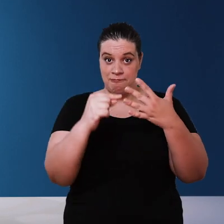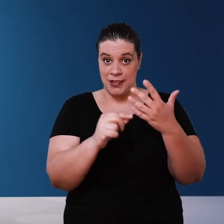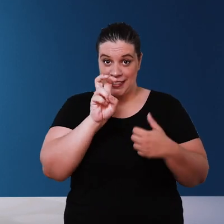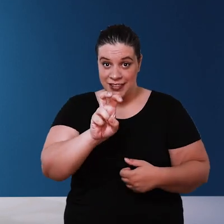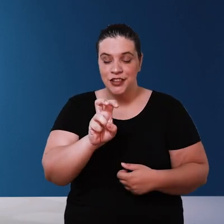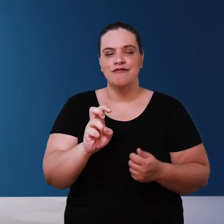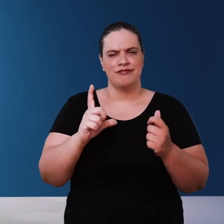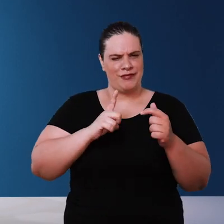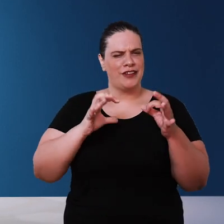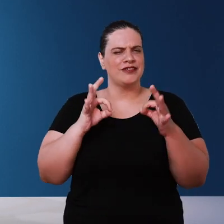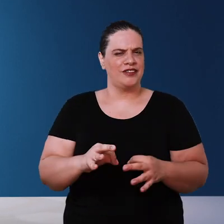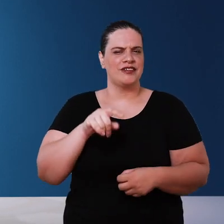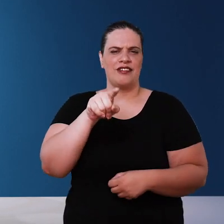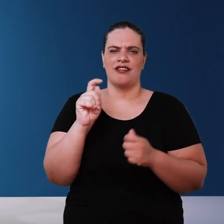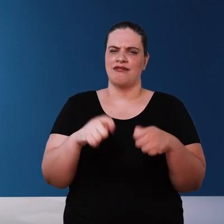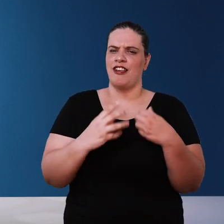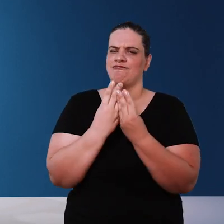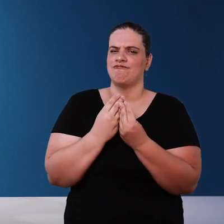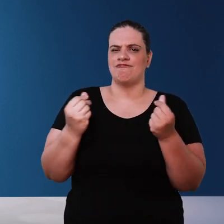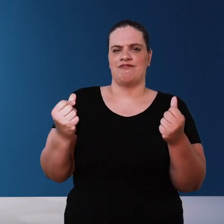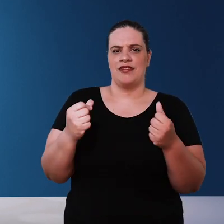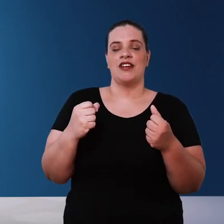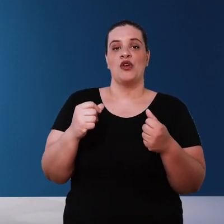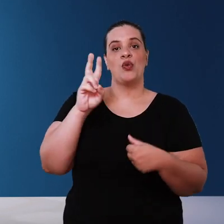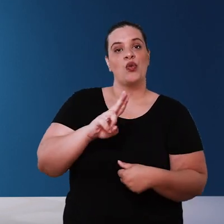sure you will have excellent quality water for non